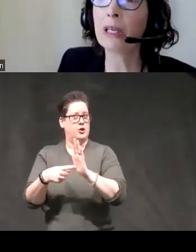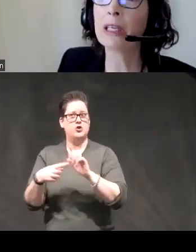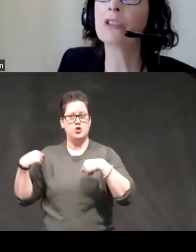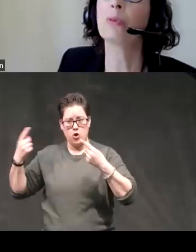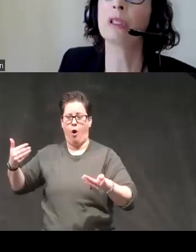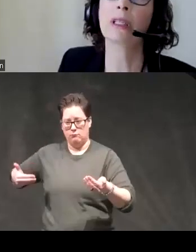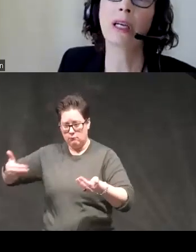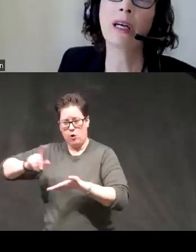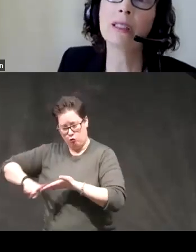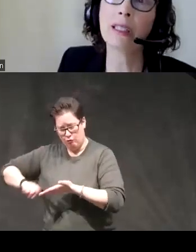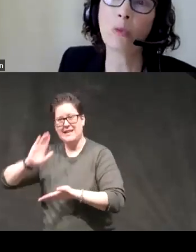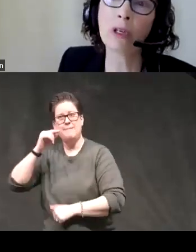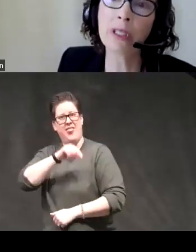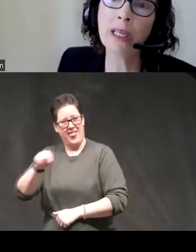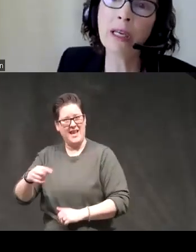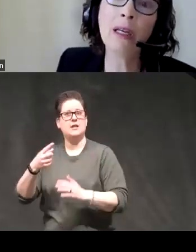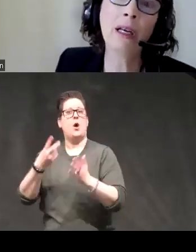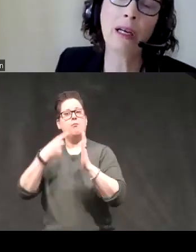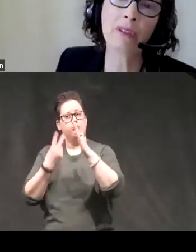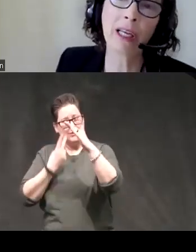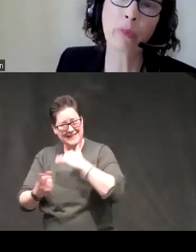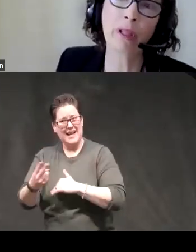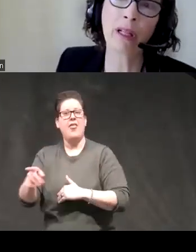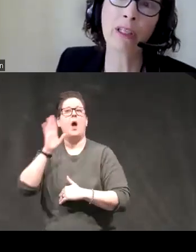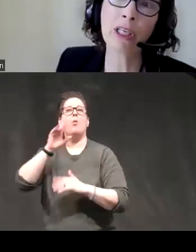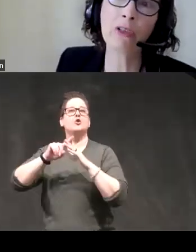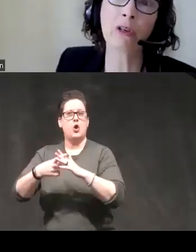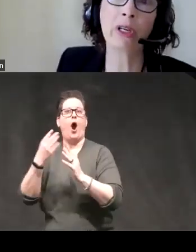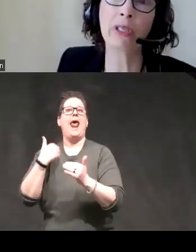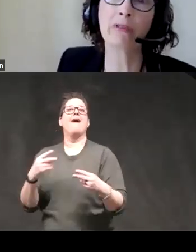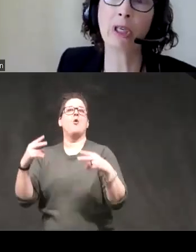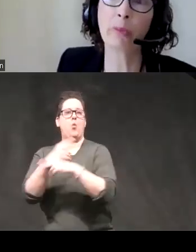studies to predict the onset in worsening of psychopathologies across several year